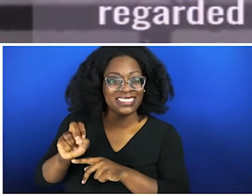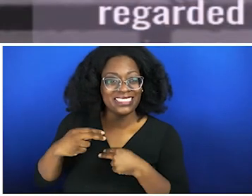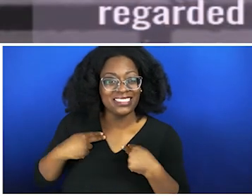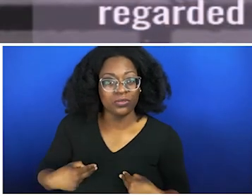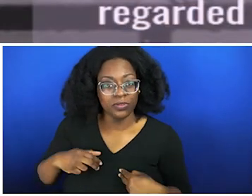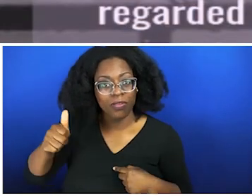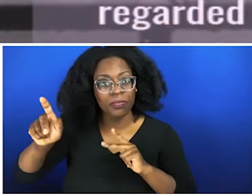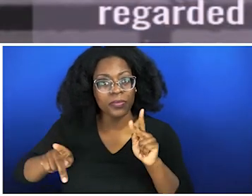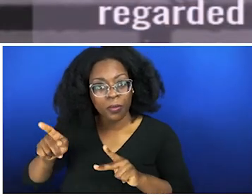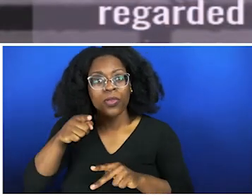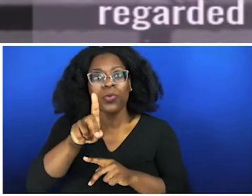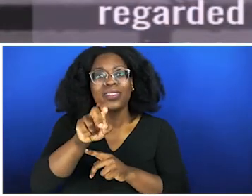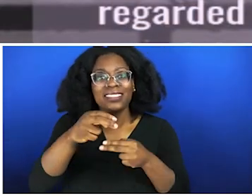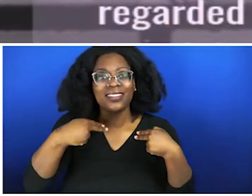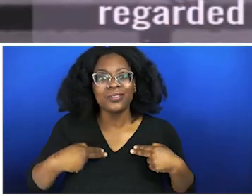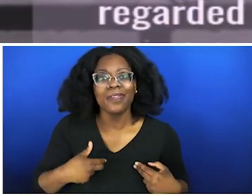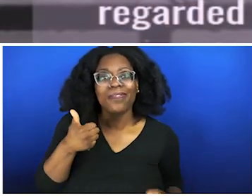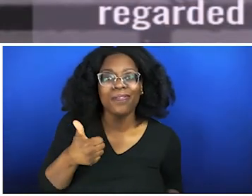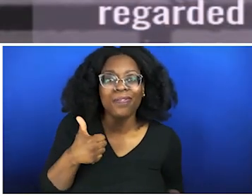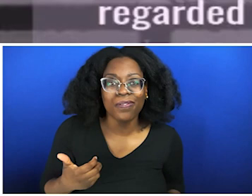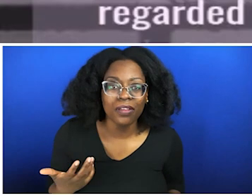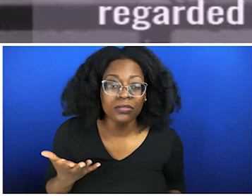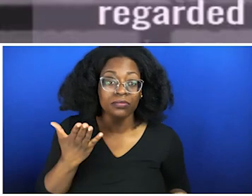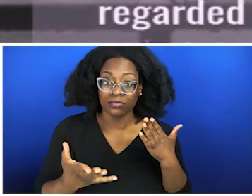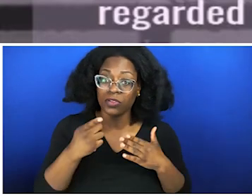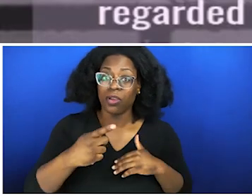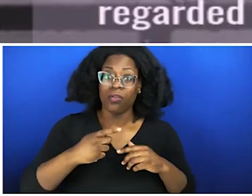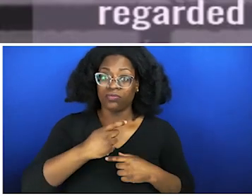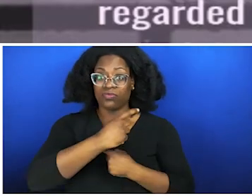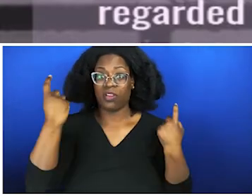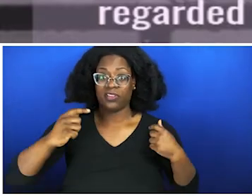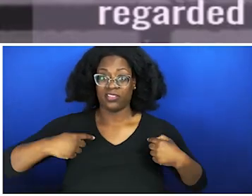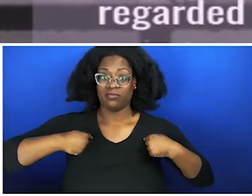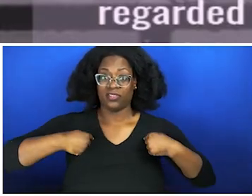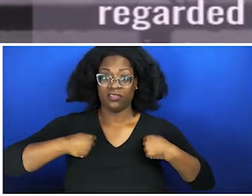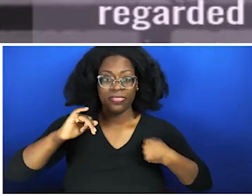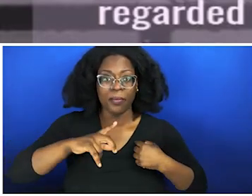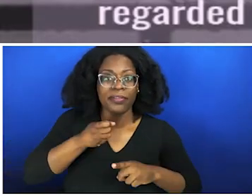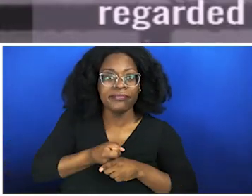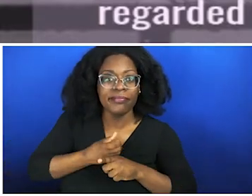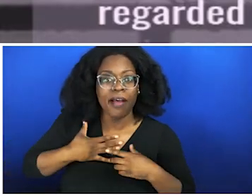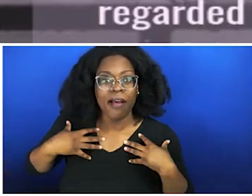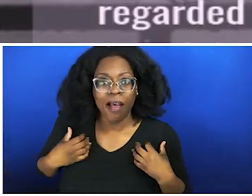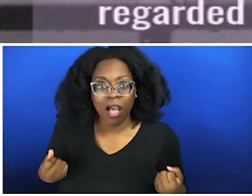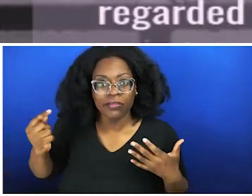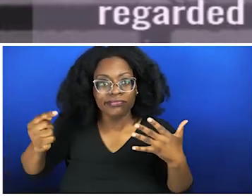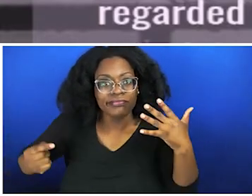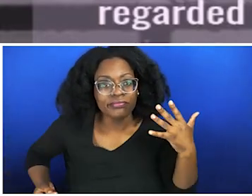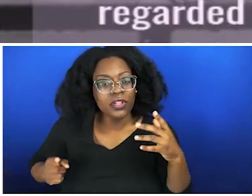me and creating stress in my body, which is going to impact my health. But what are you doing to yourself on the other end of that? You're losing your own humanity, by believing